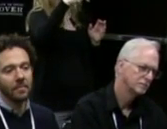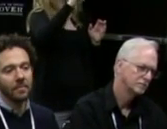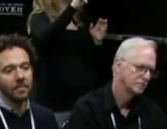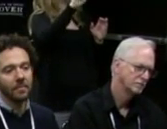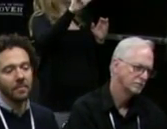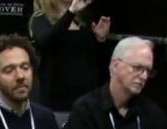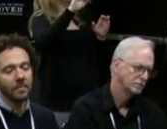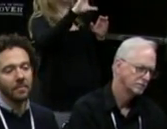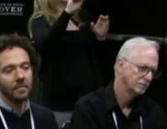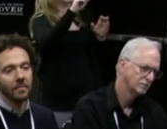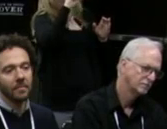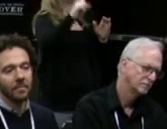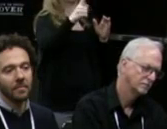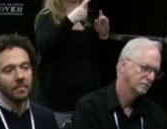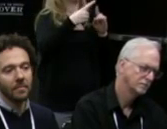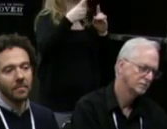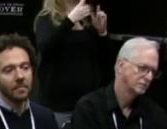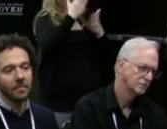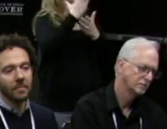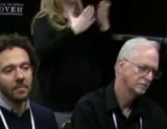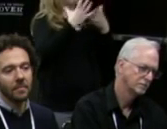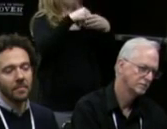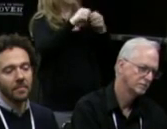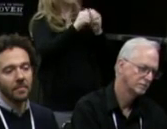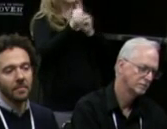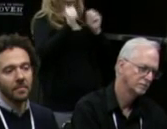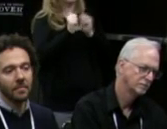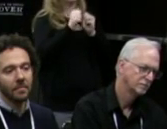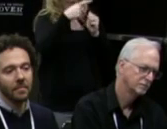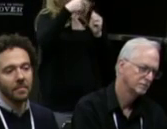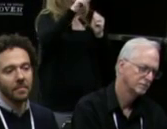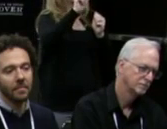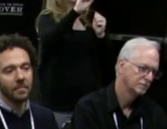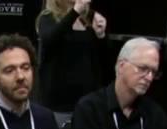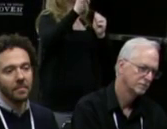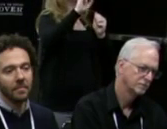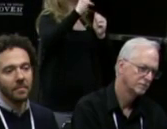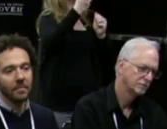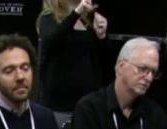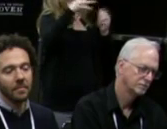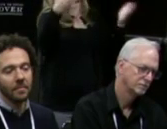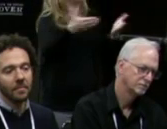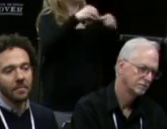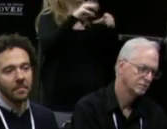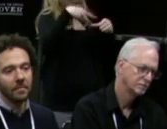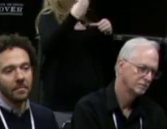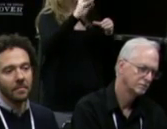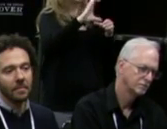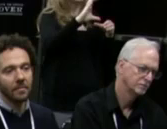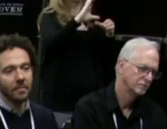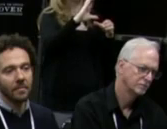here in Washington D.C. at a number of large regional theaters